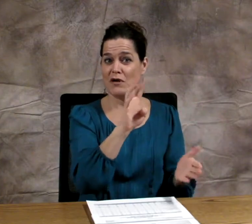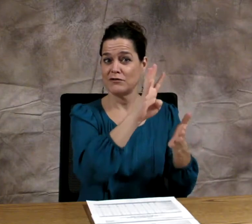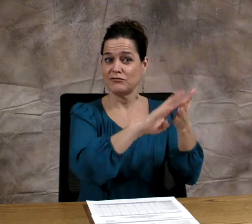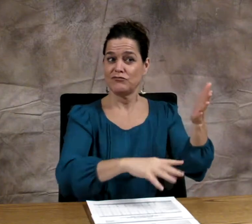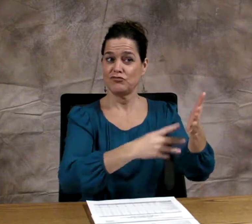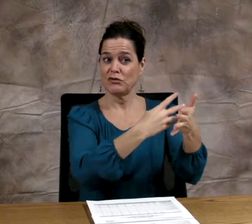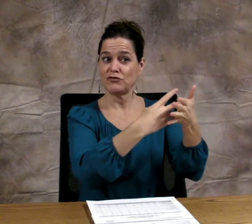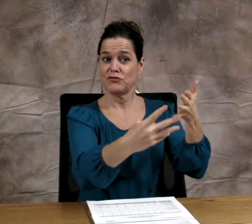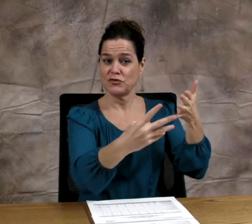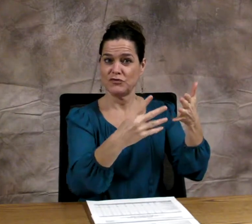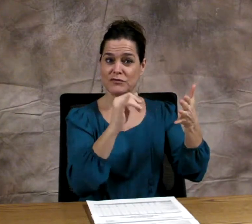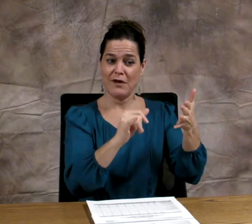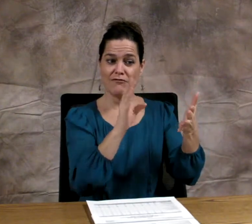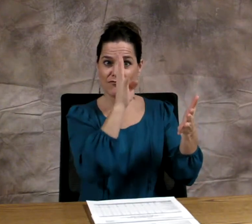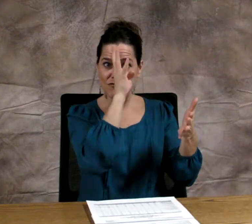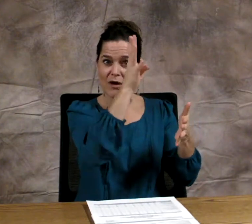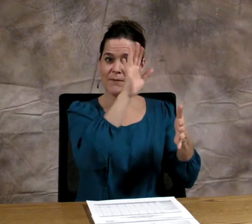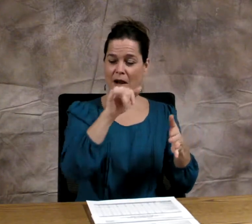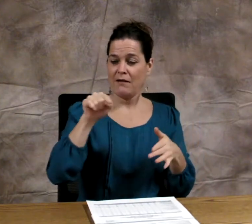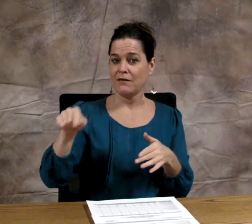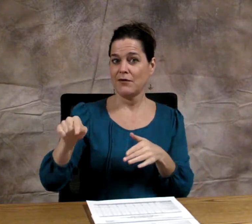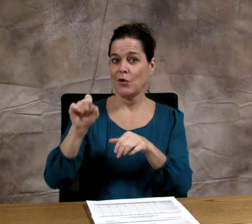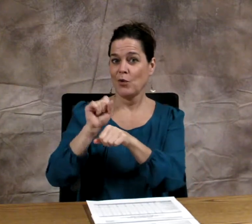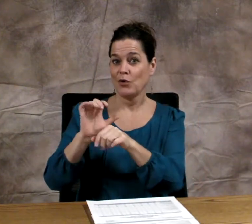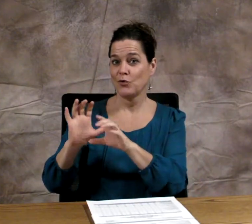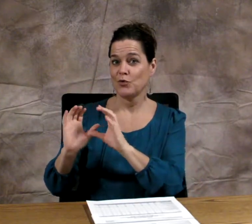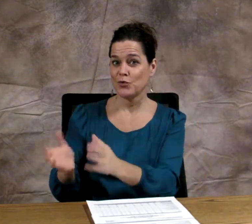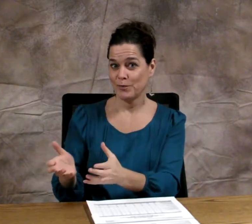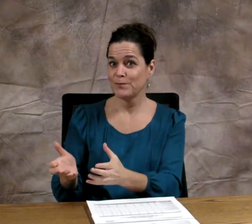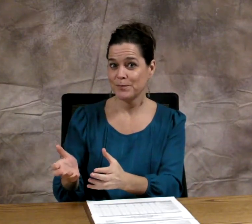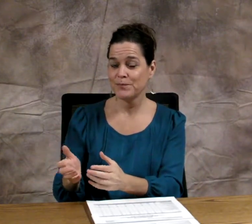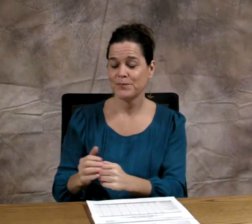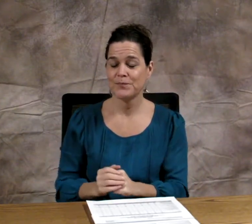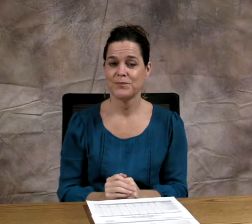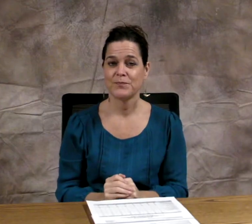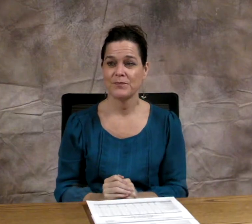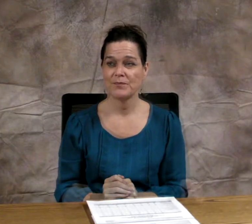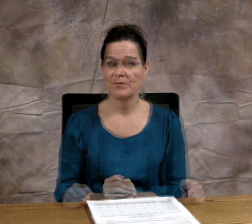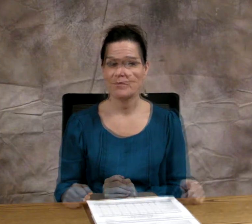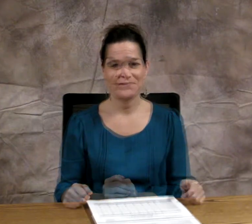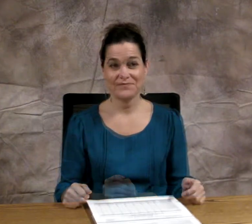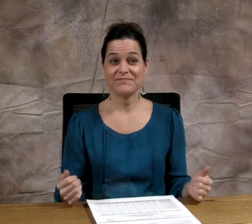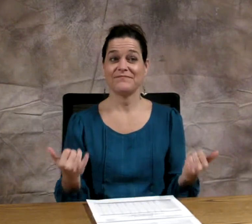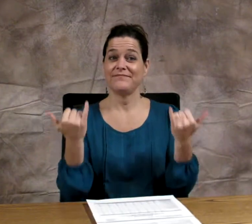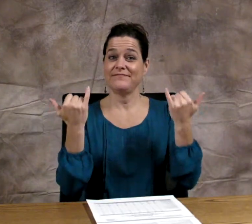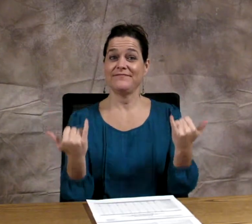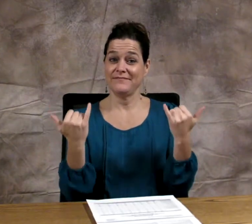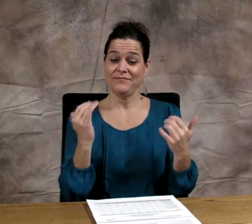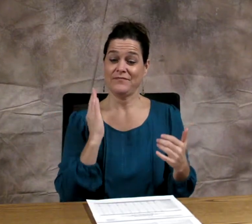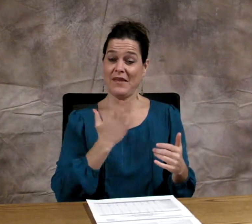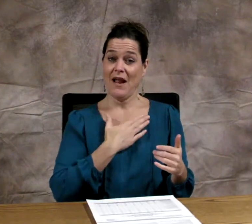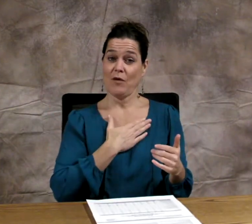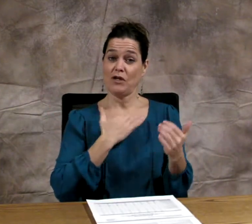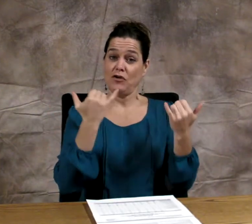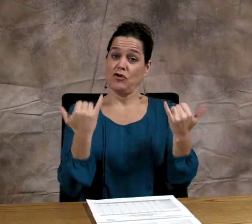that was created by the work group.